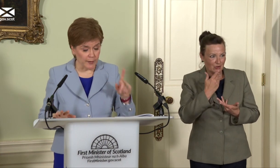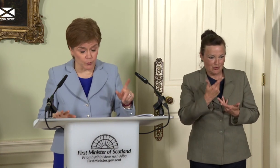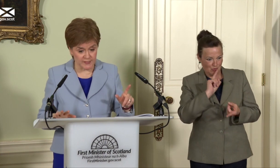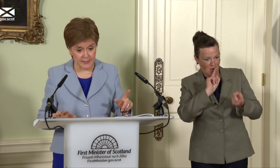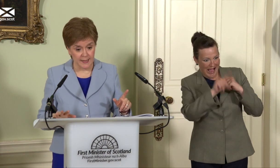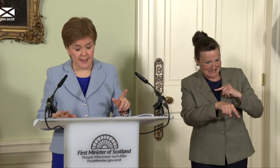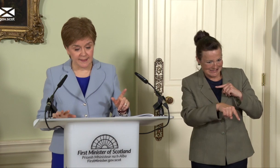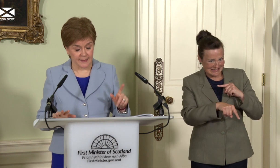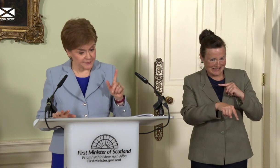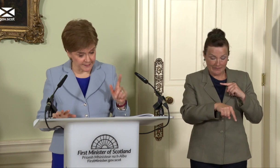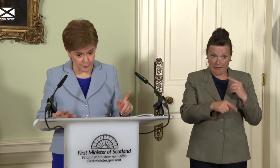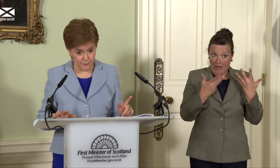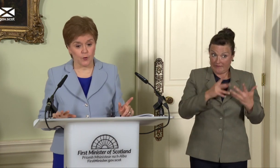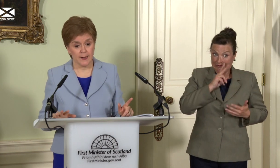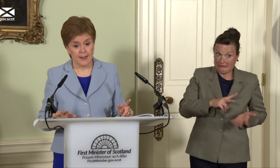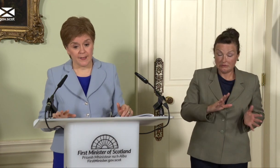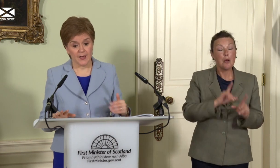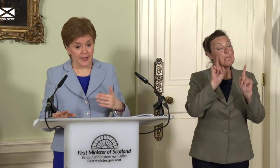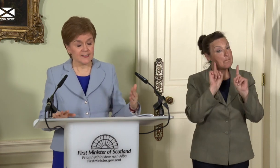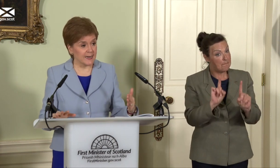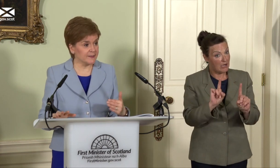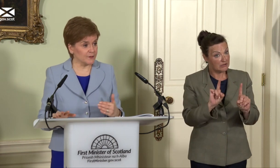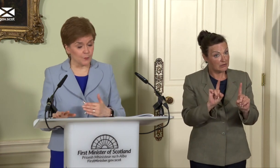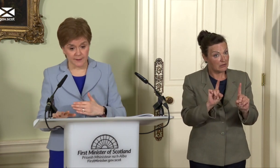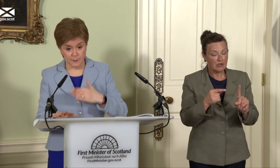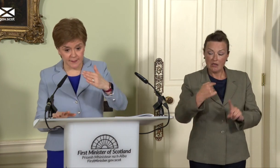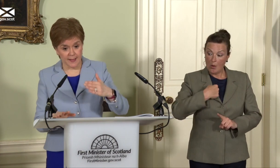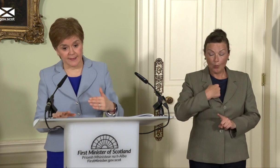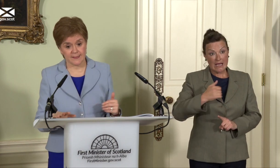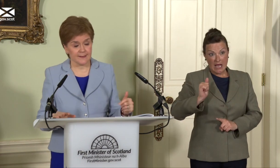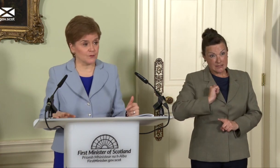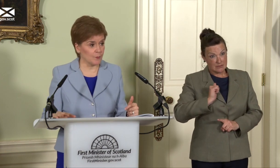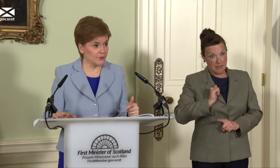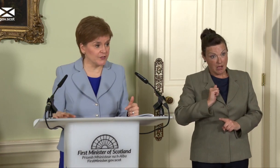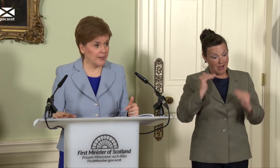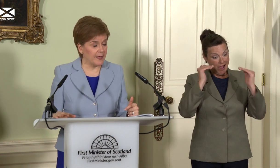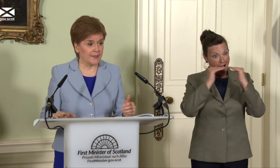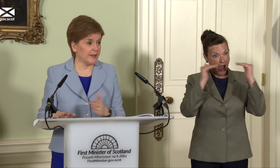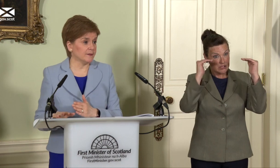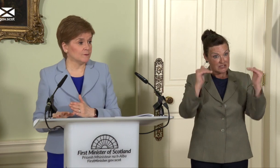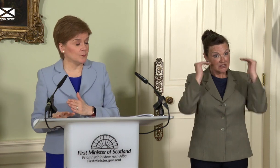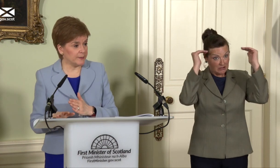would say is, and I’ve said this before, the highest standards - if we expect the highest standards from others,